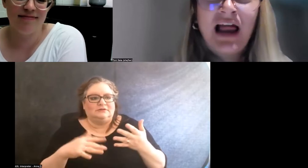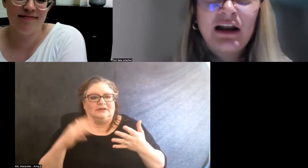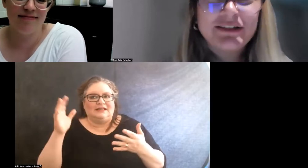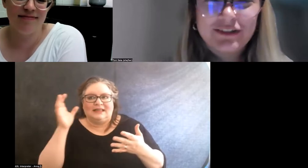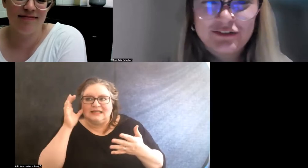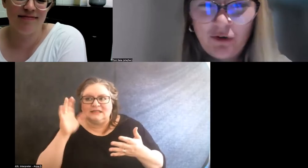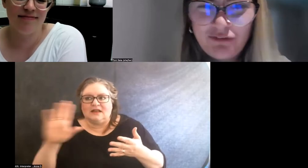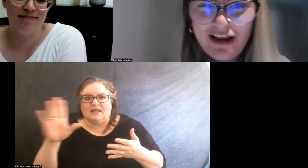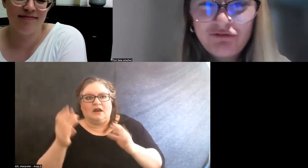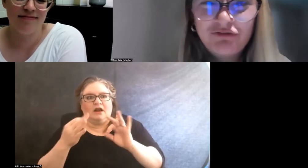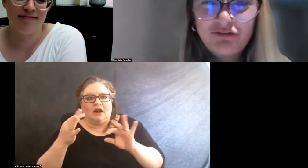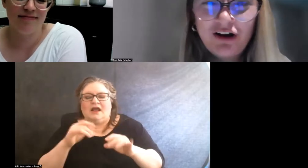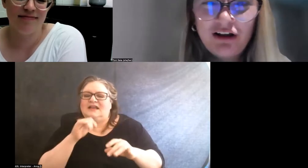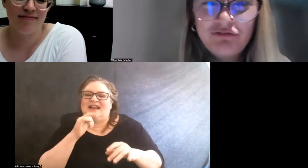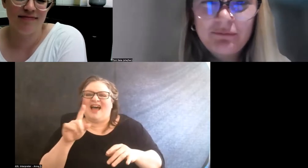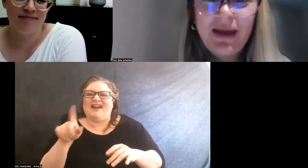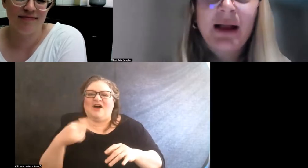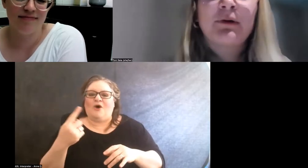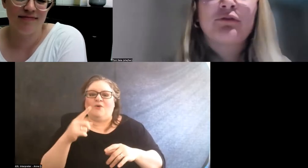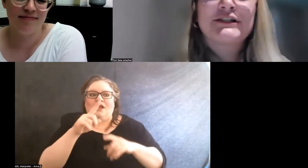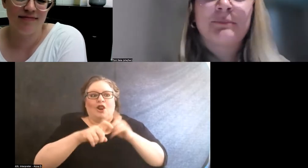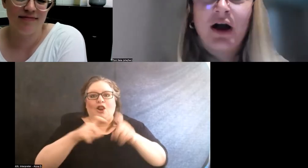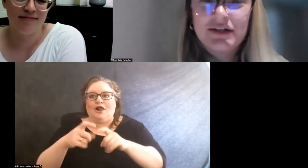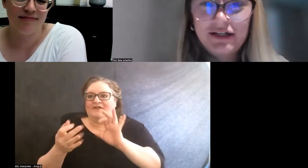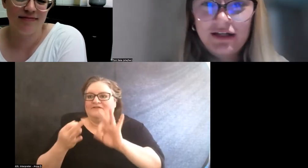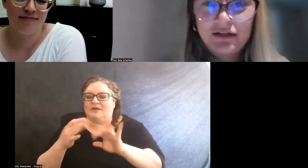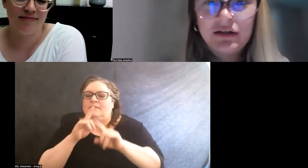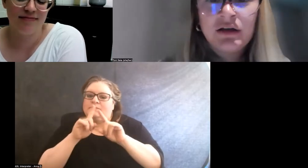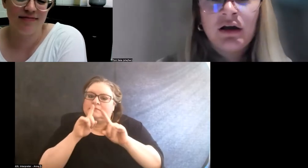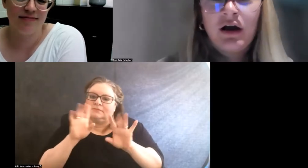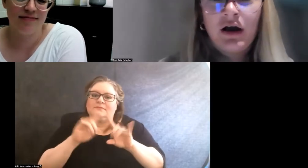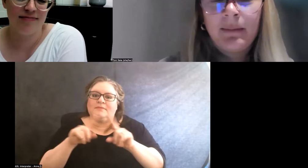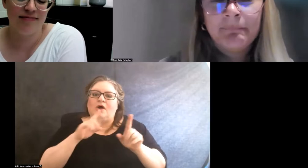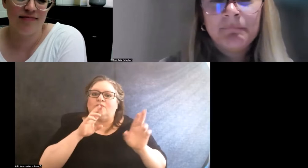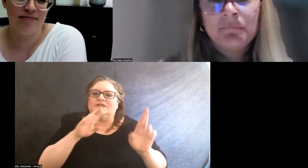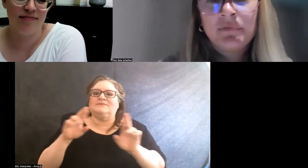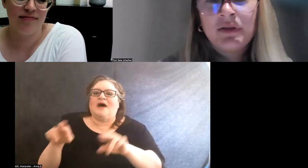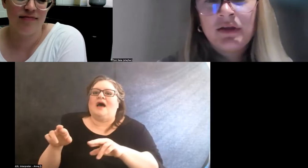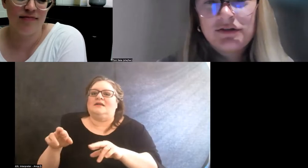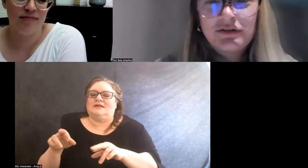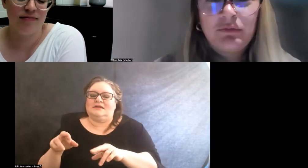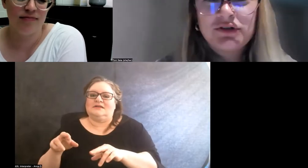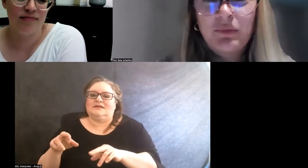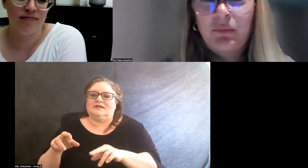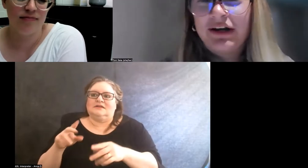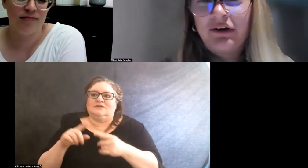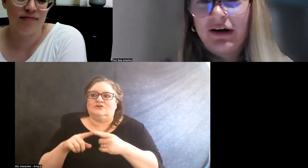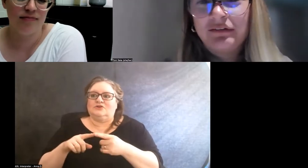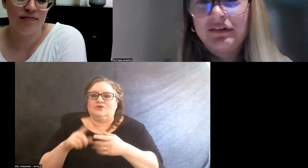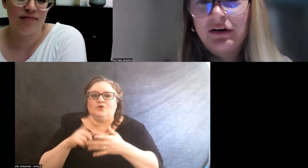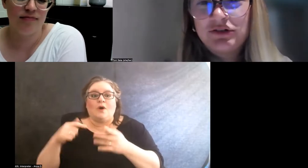Not always a survey of feedback but responding to what we're hearing, you know,